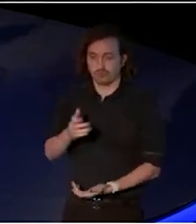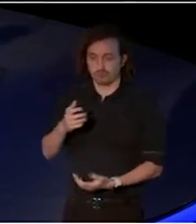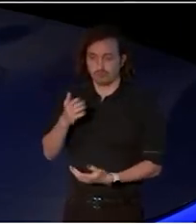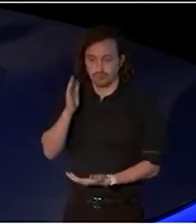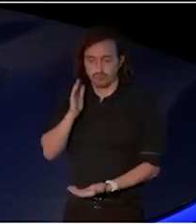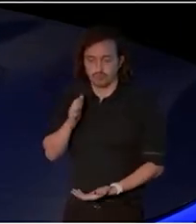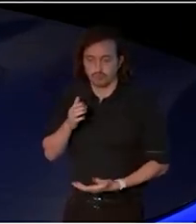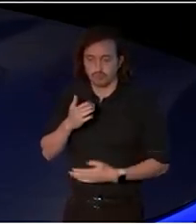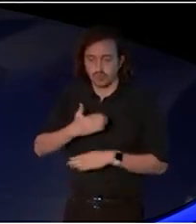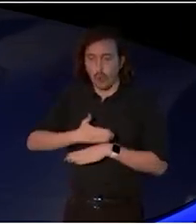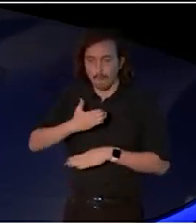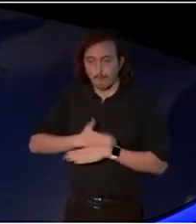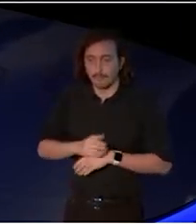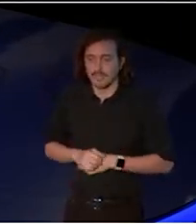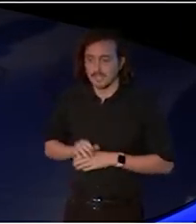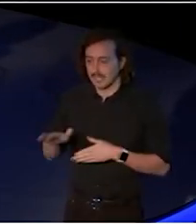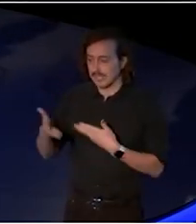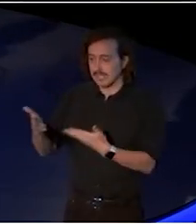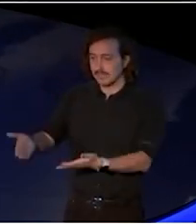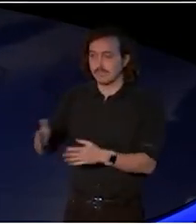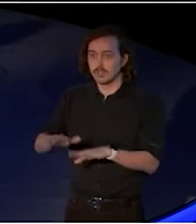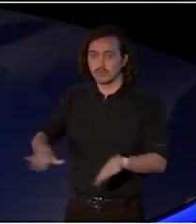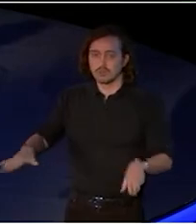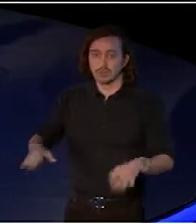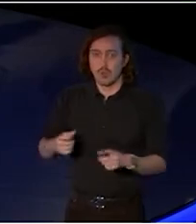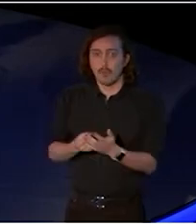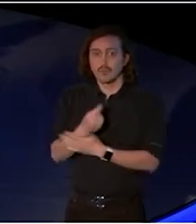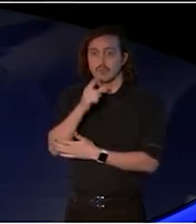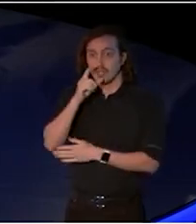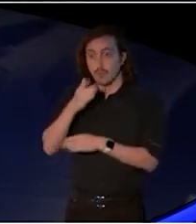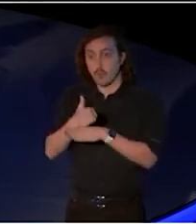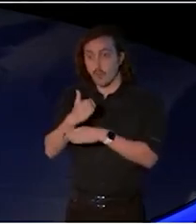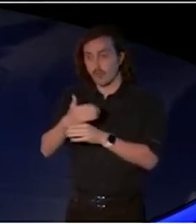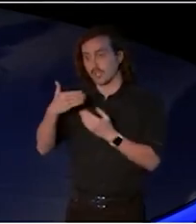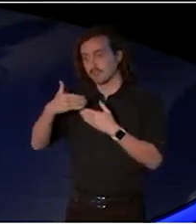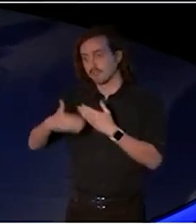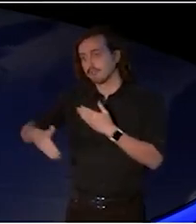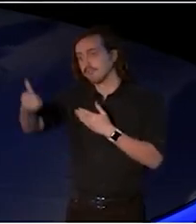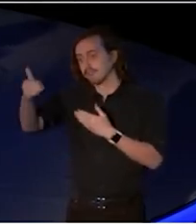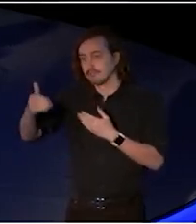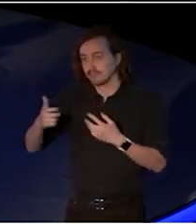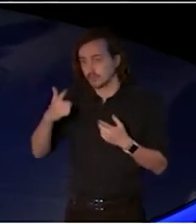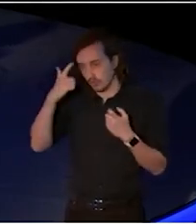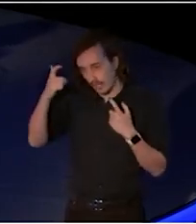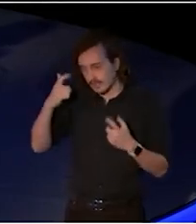to work in the creative industries, which in the future is gonna be more important than ever.